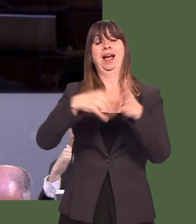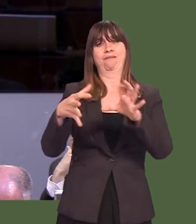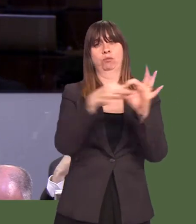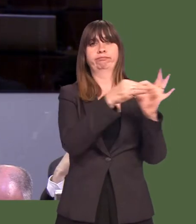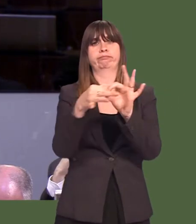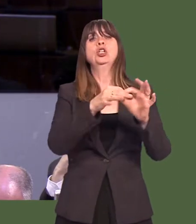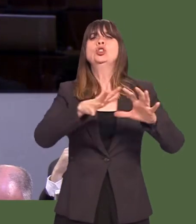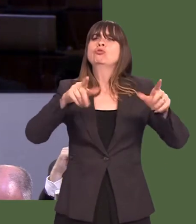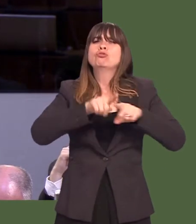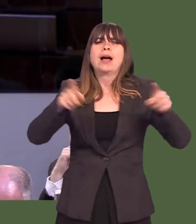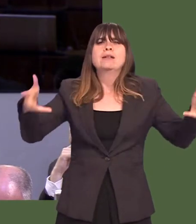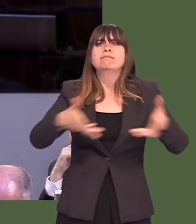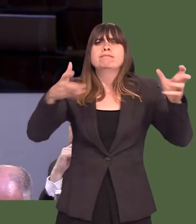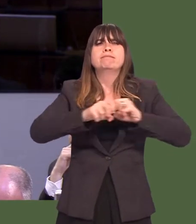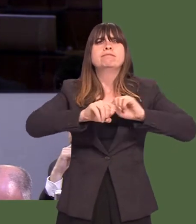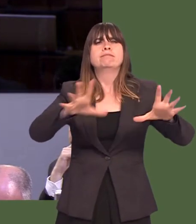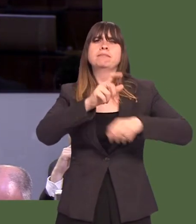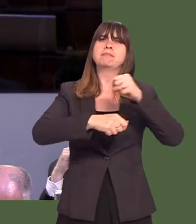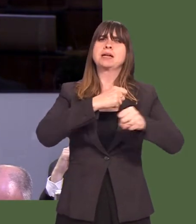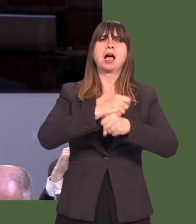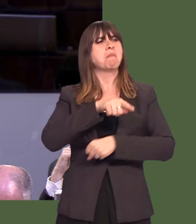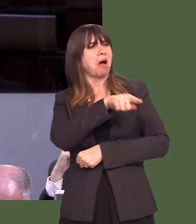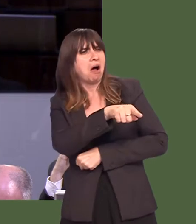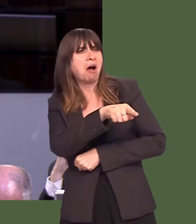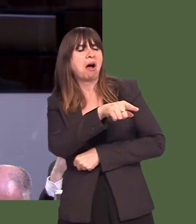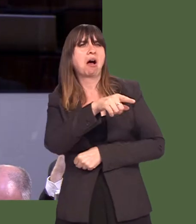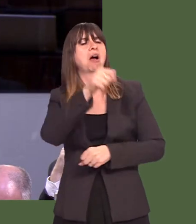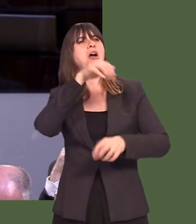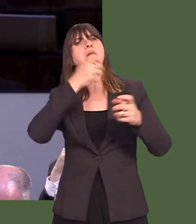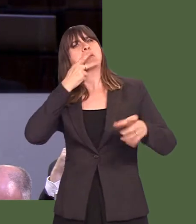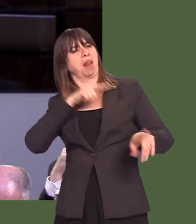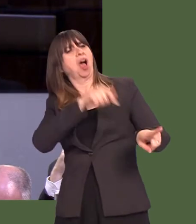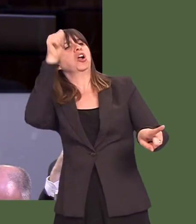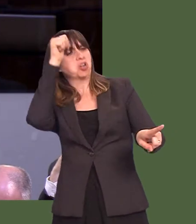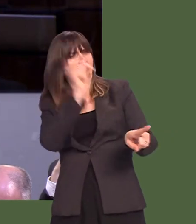together to market a high-street identity effectively.